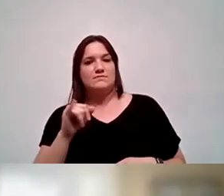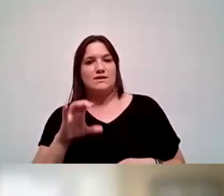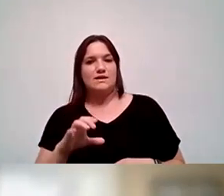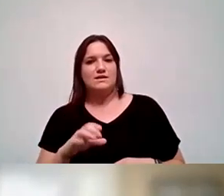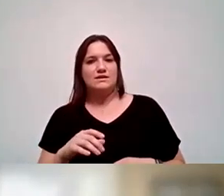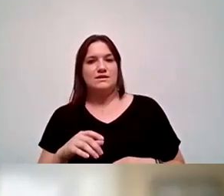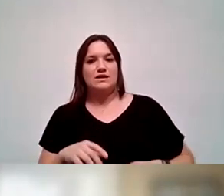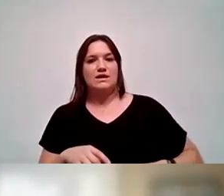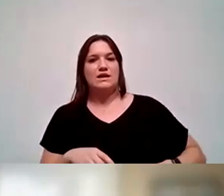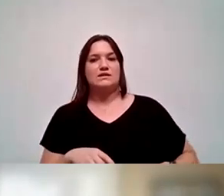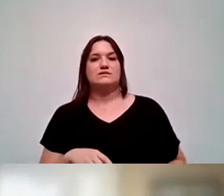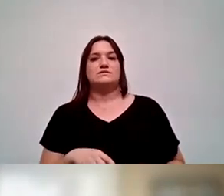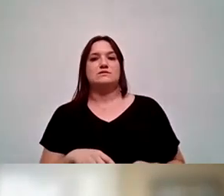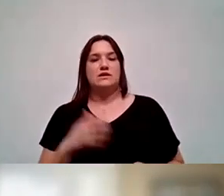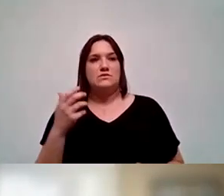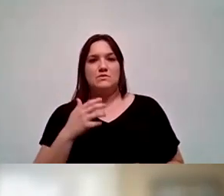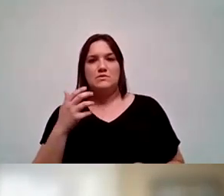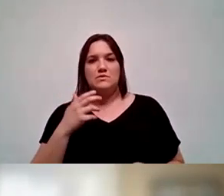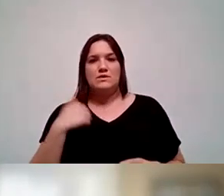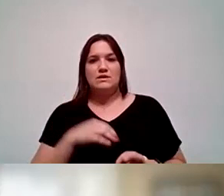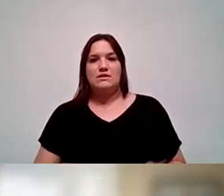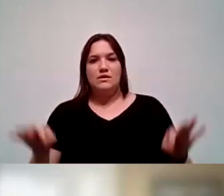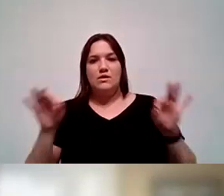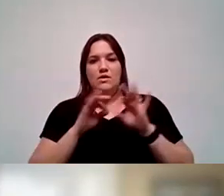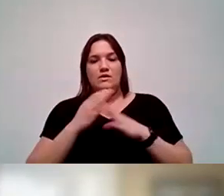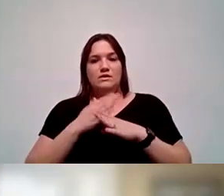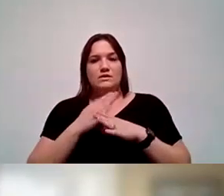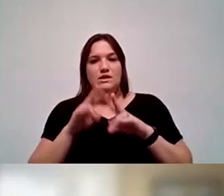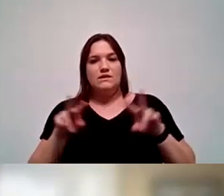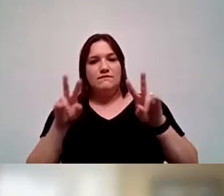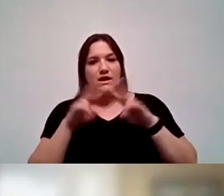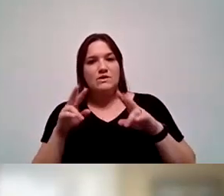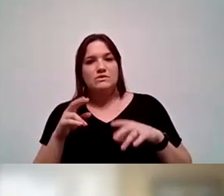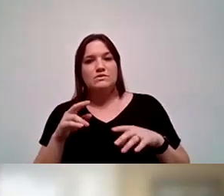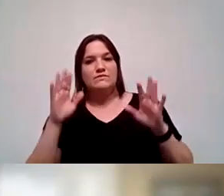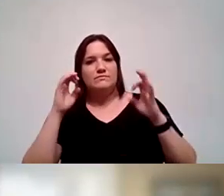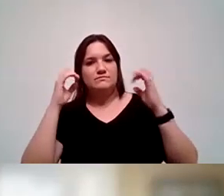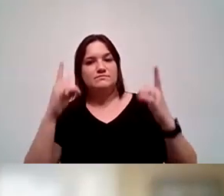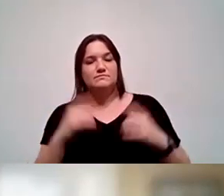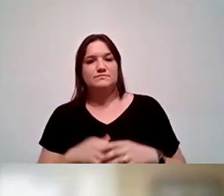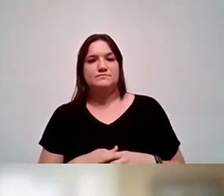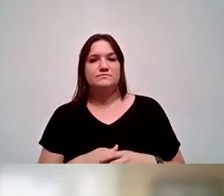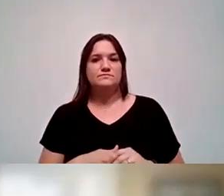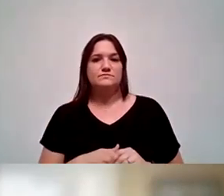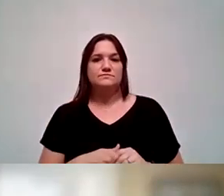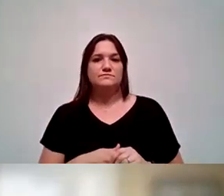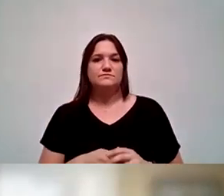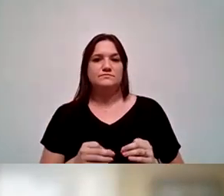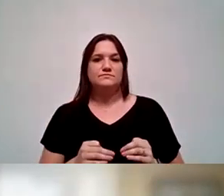it is imperative that we share the value of education. You know, I want to go back to that point about Dr.